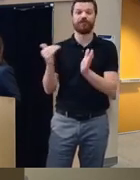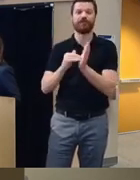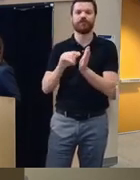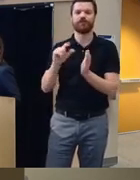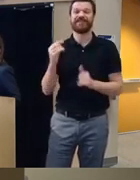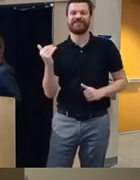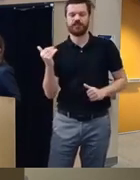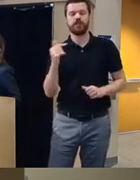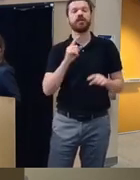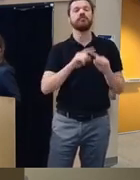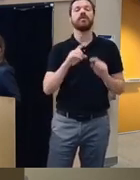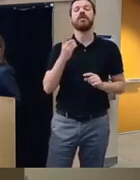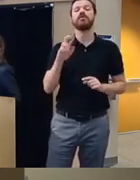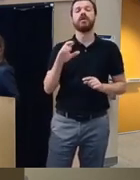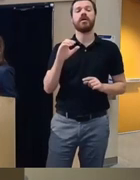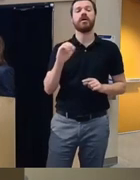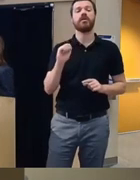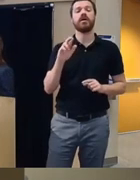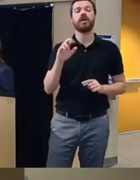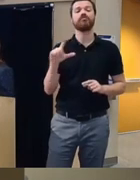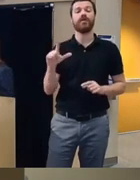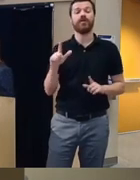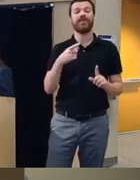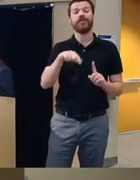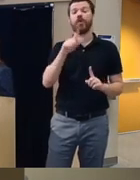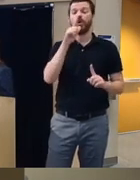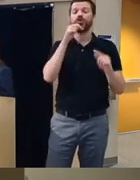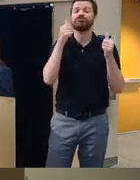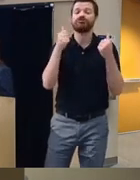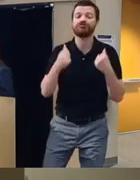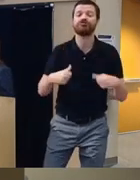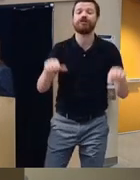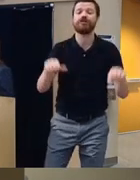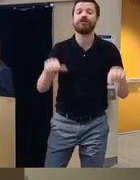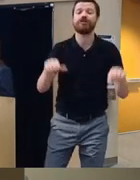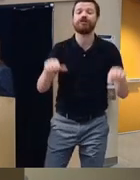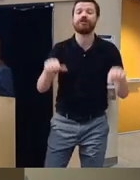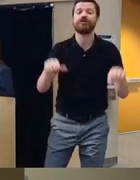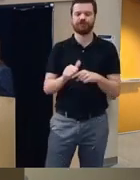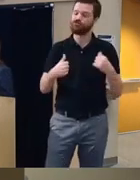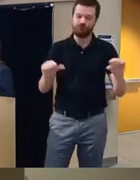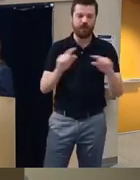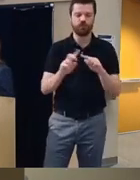that those clients that even just attempted to do their practice exercises or their coping skills